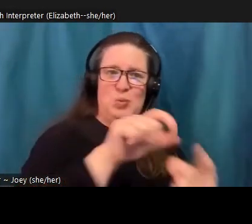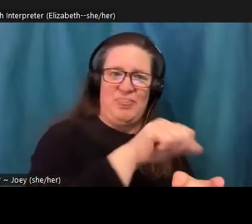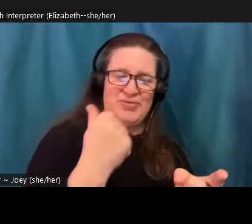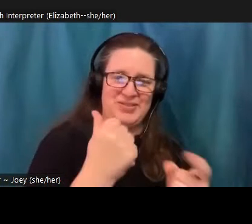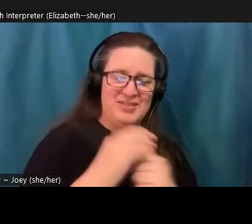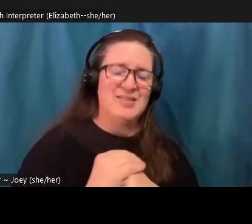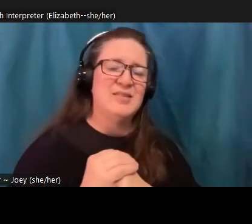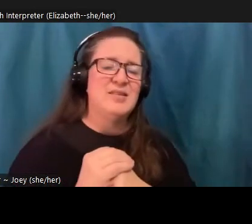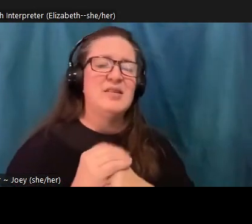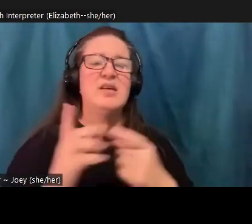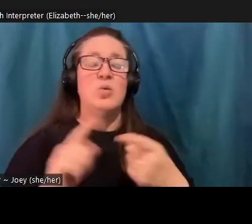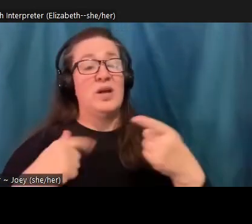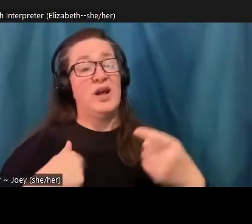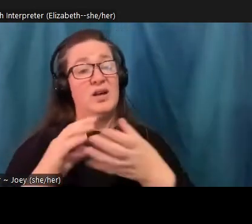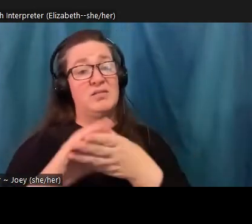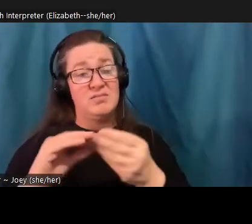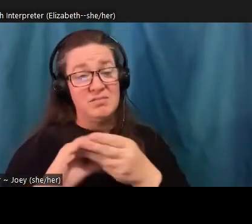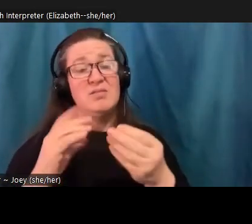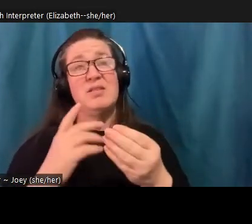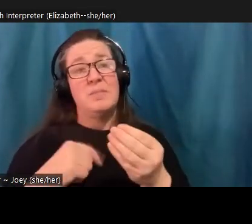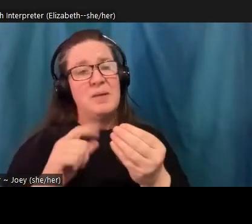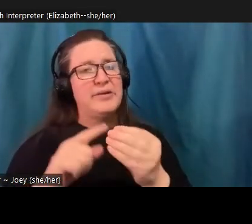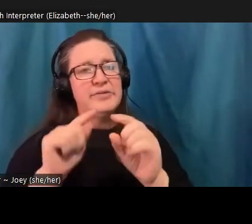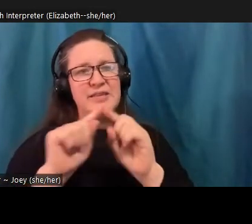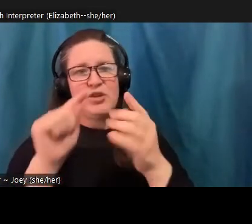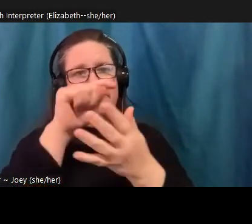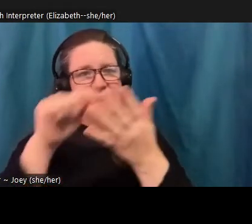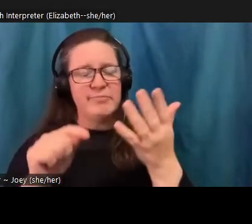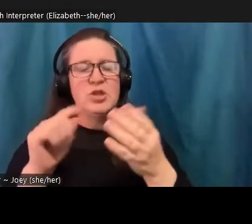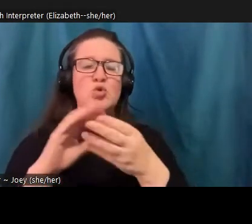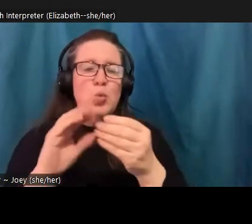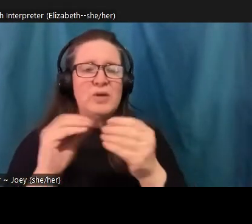storytelling, these are stories from the news. But also in the